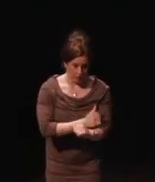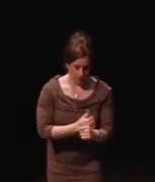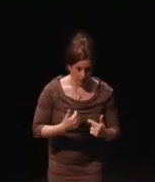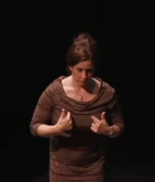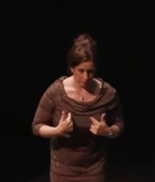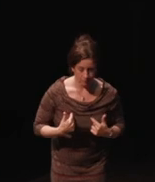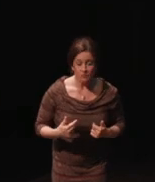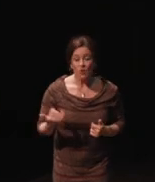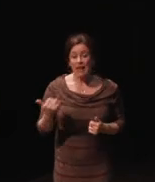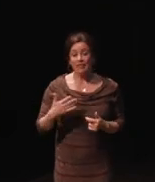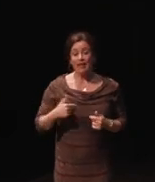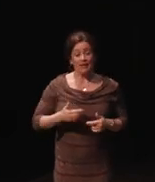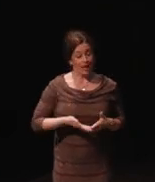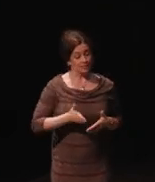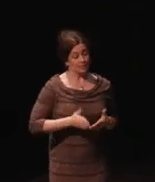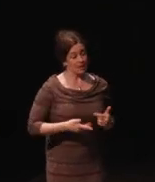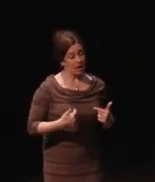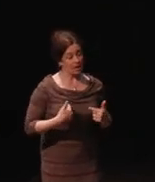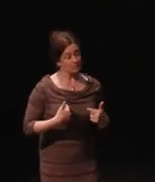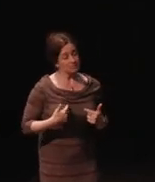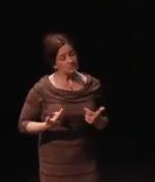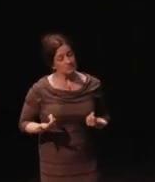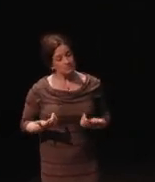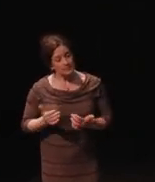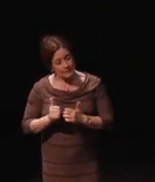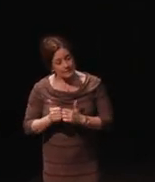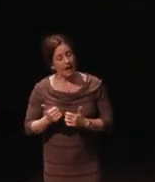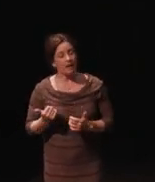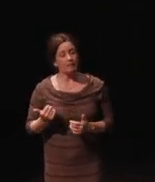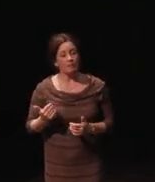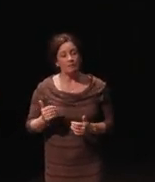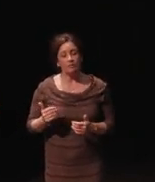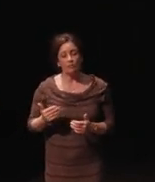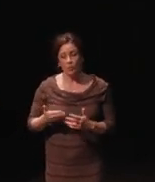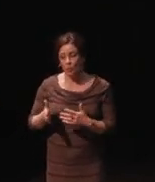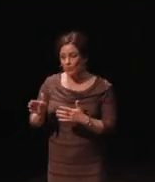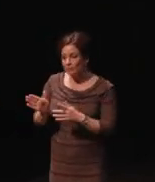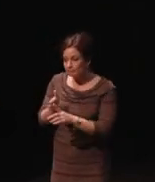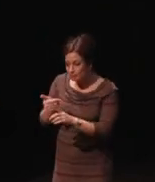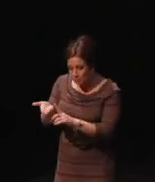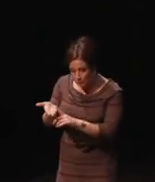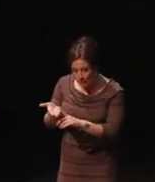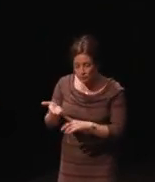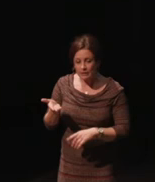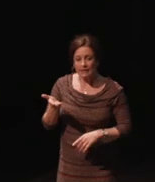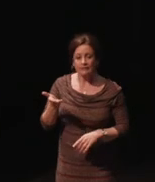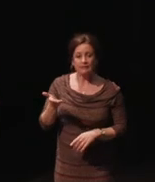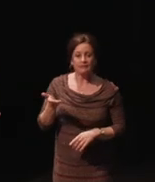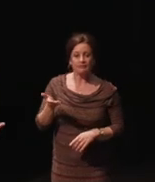anything I get done is done through basically persuasion of like look here's a bunch of